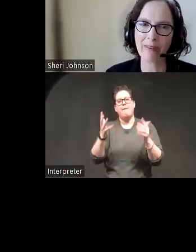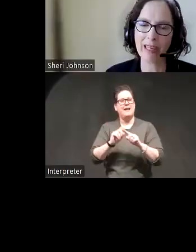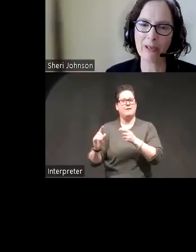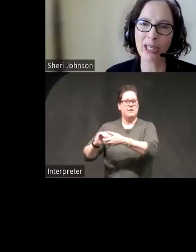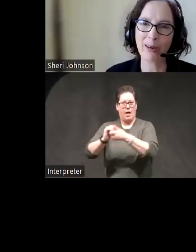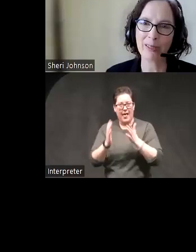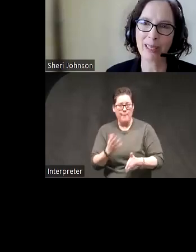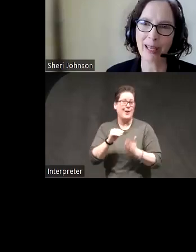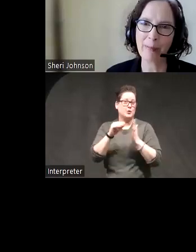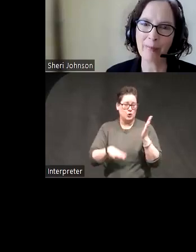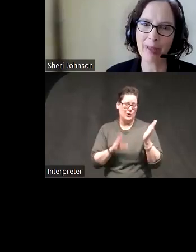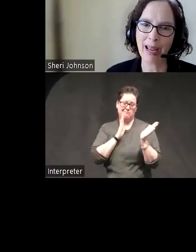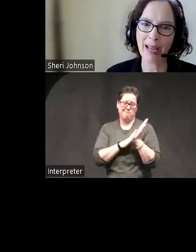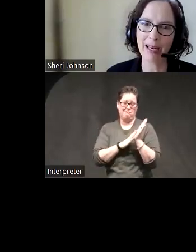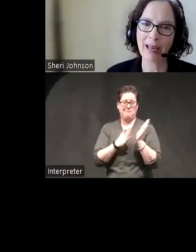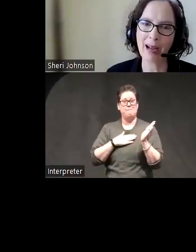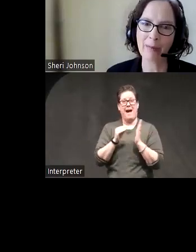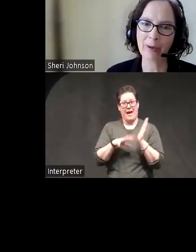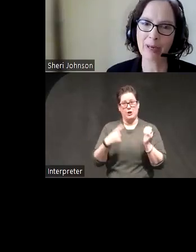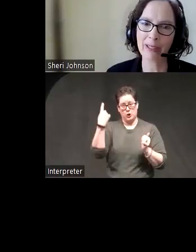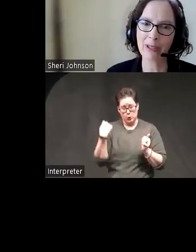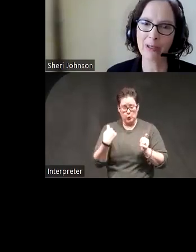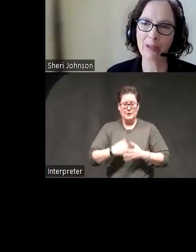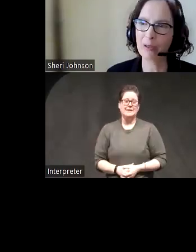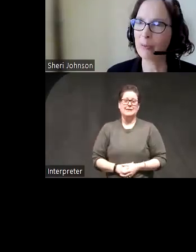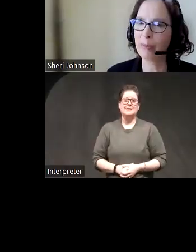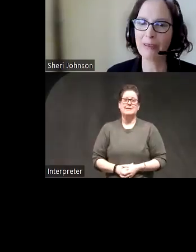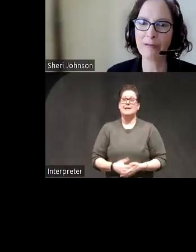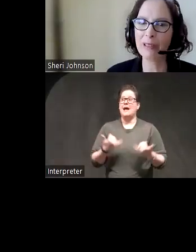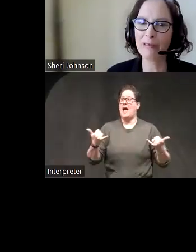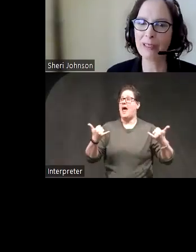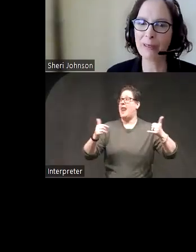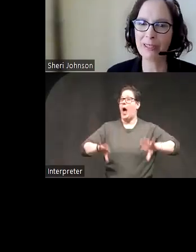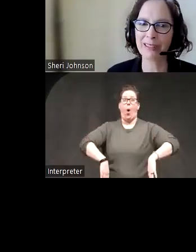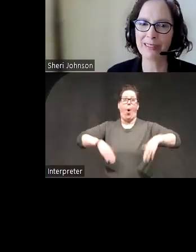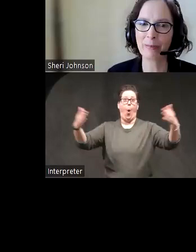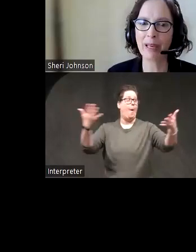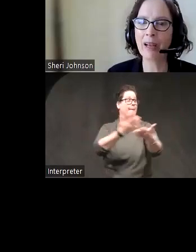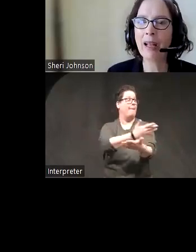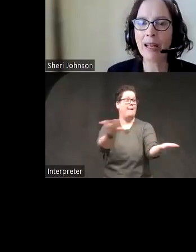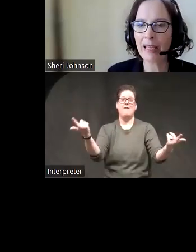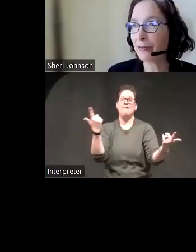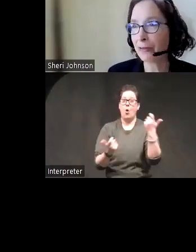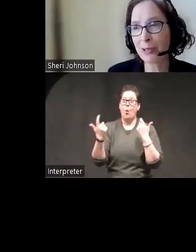to give a huge shout out to them and I'm going to open the floor for questions but if you're